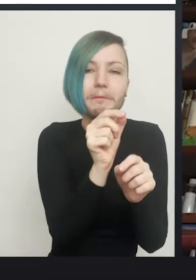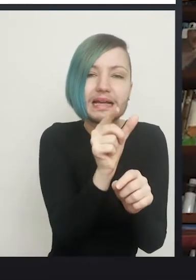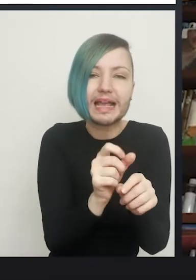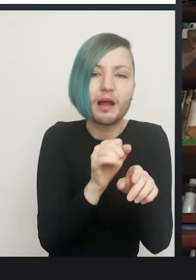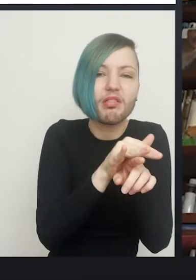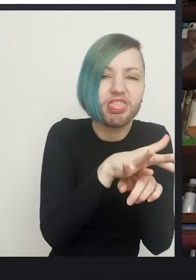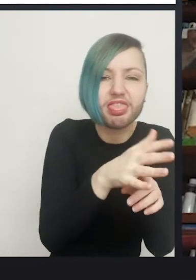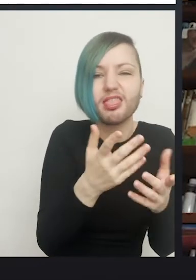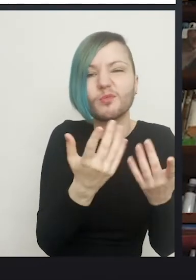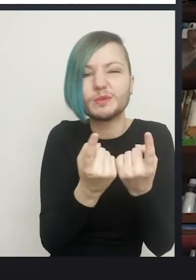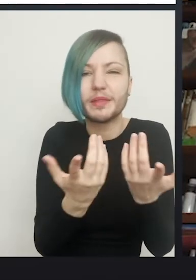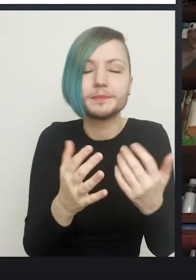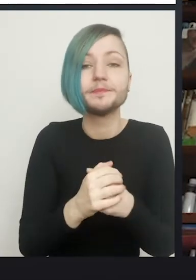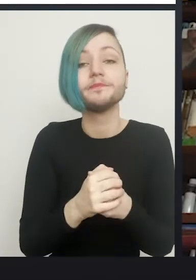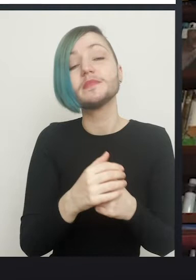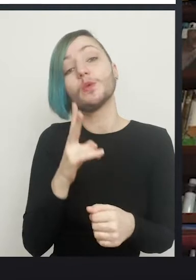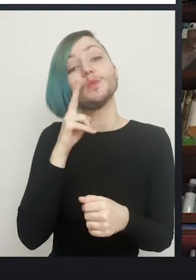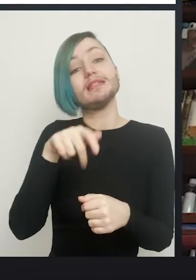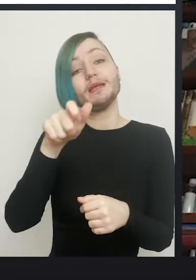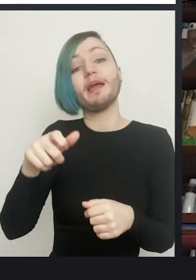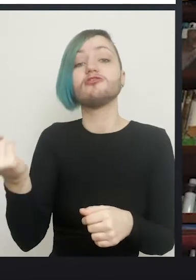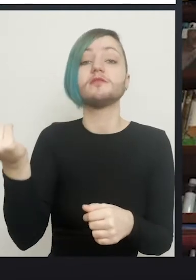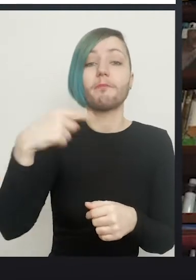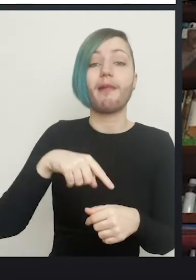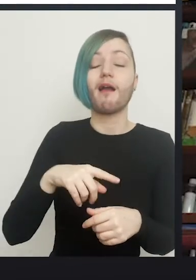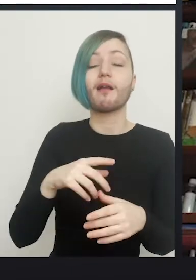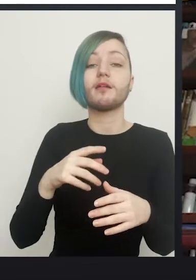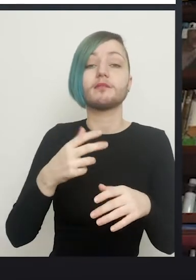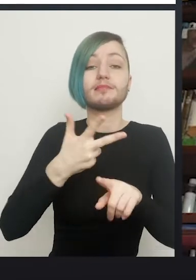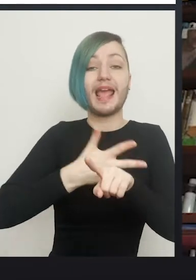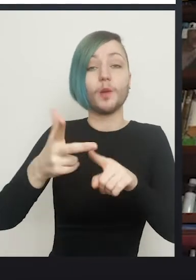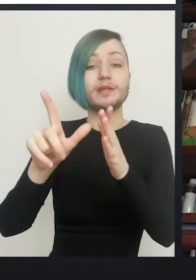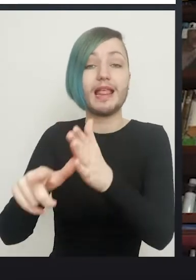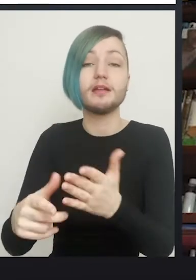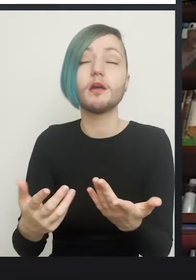When we see patients in clinic at about 8 weeks the vast majority of patients